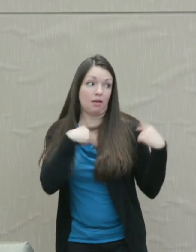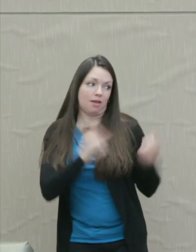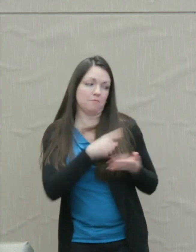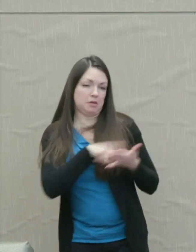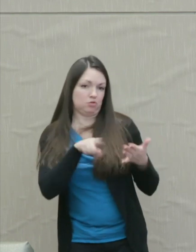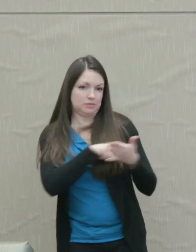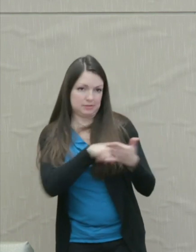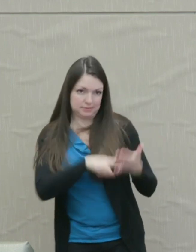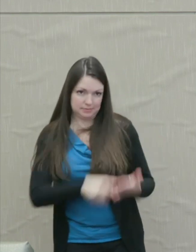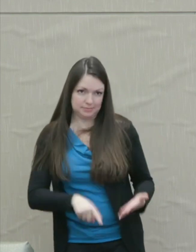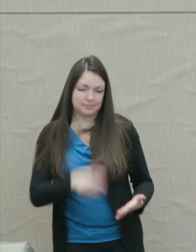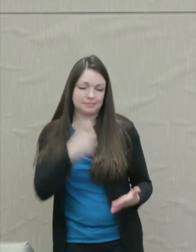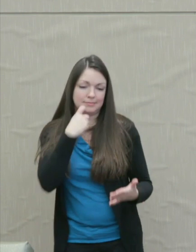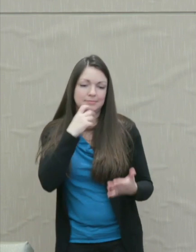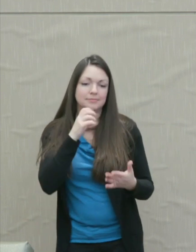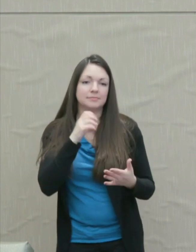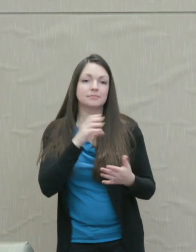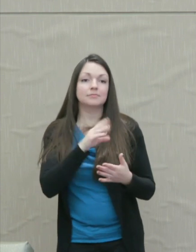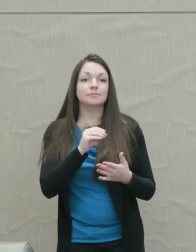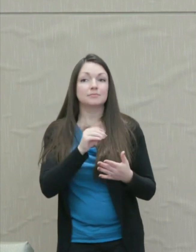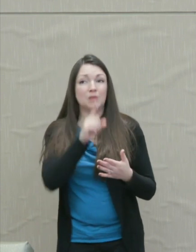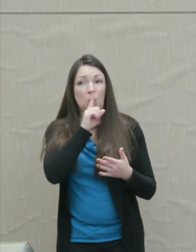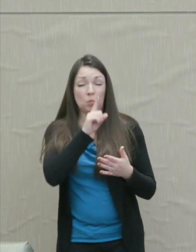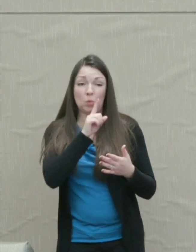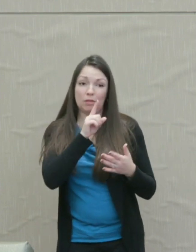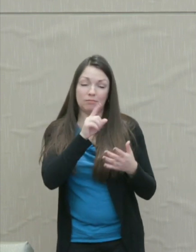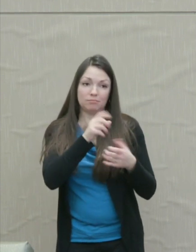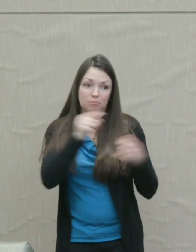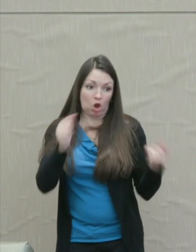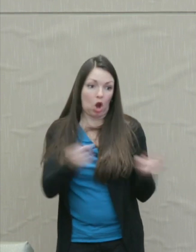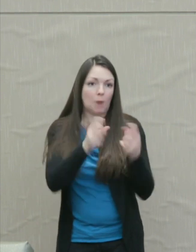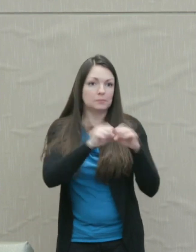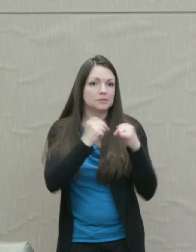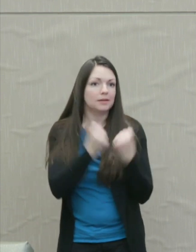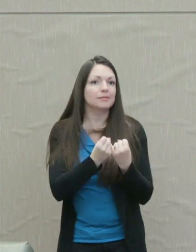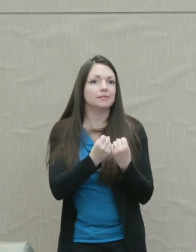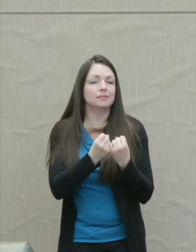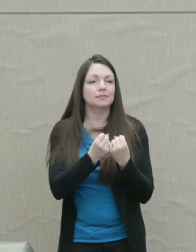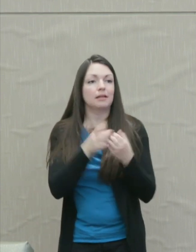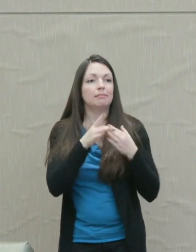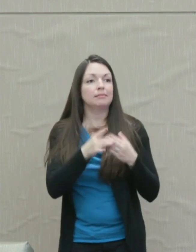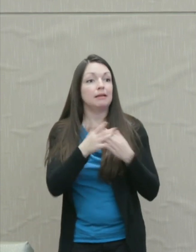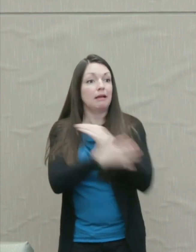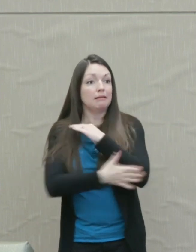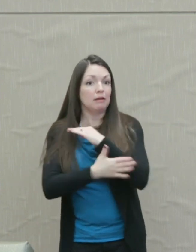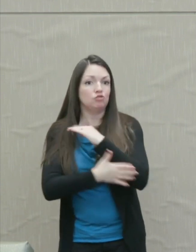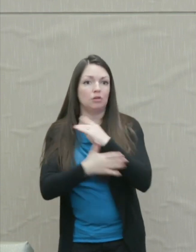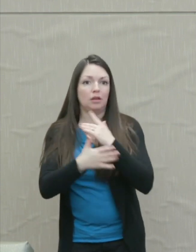And it does great social harm, leading in our country to a gruesome pile-on the misery